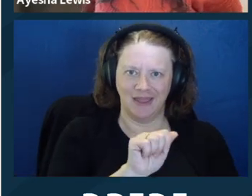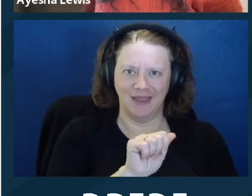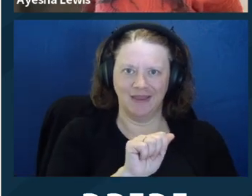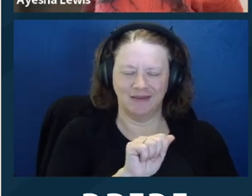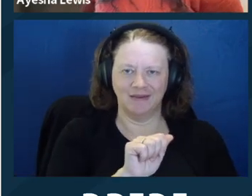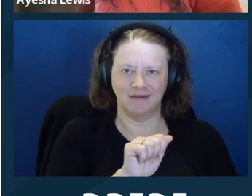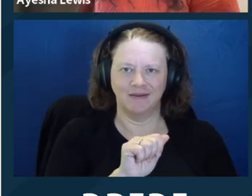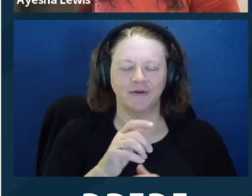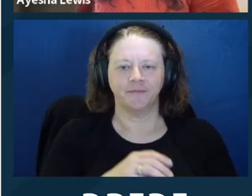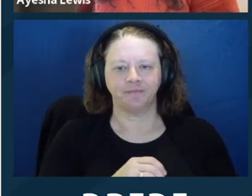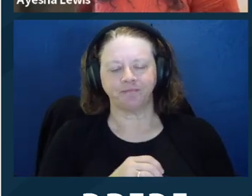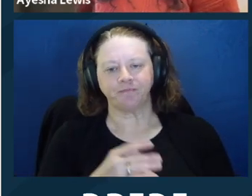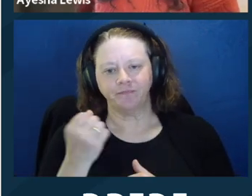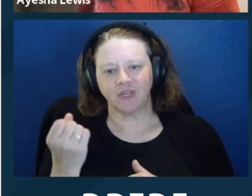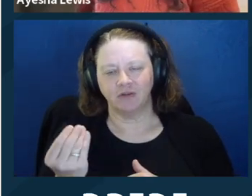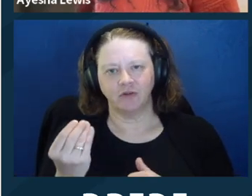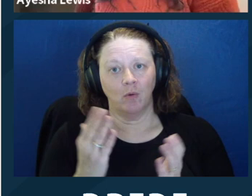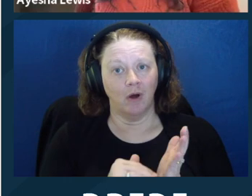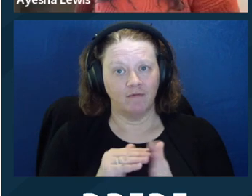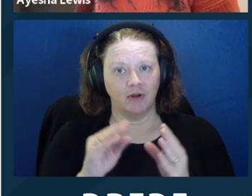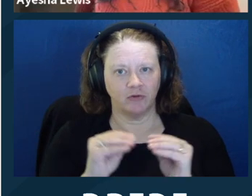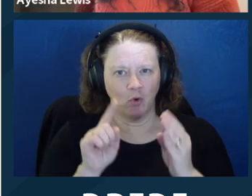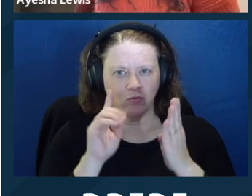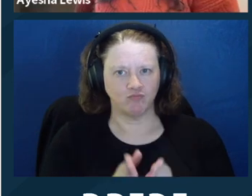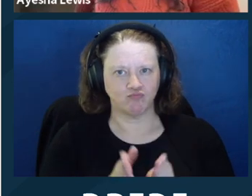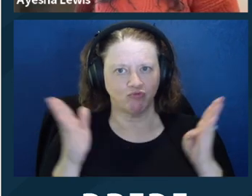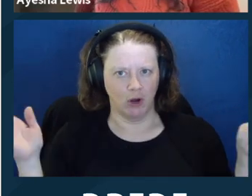be thought. Also, for example, the client affected by